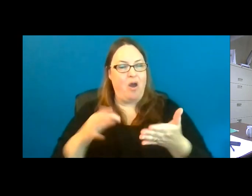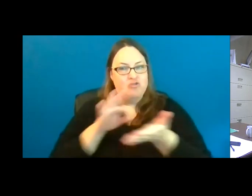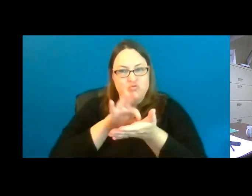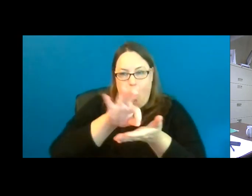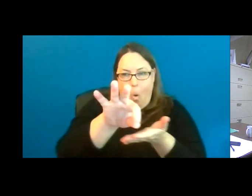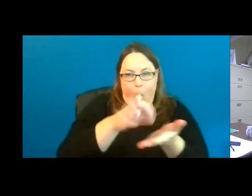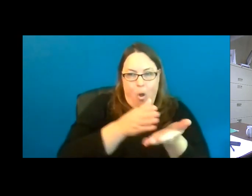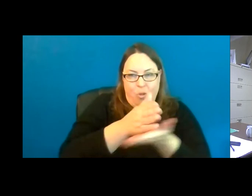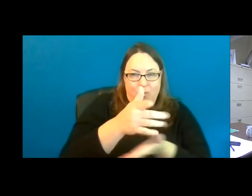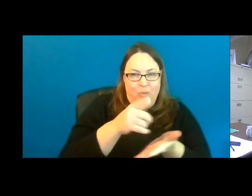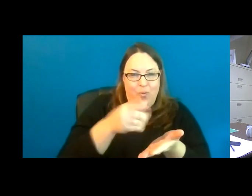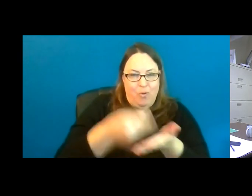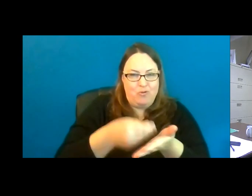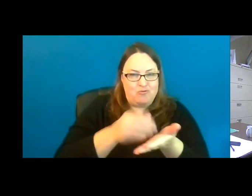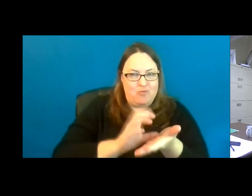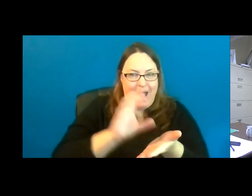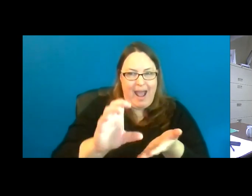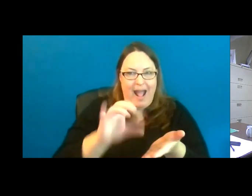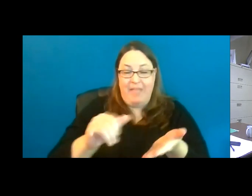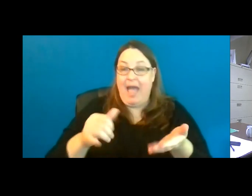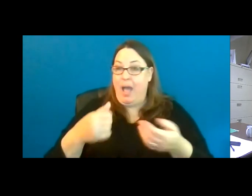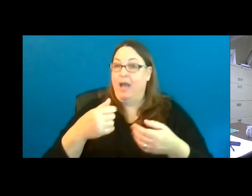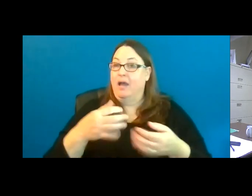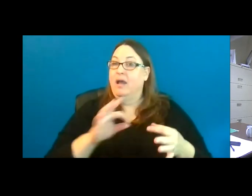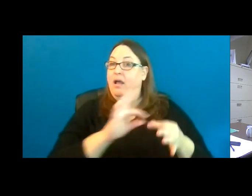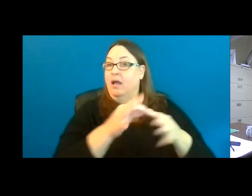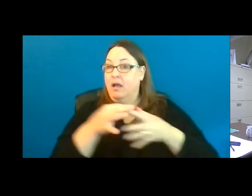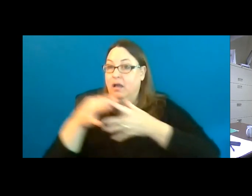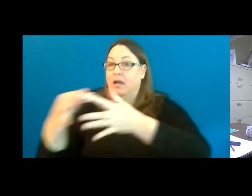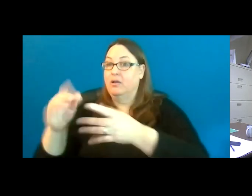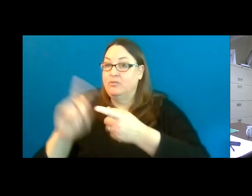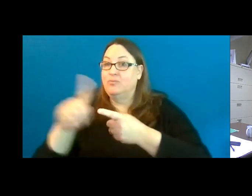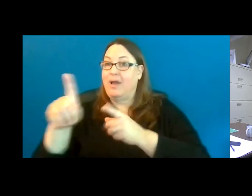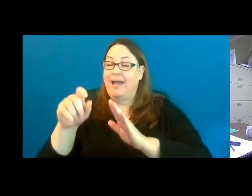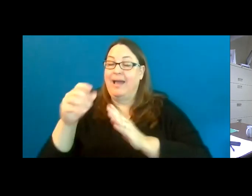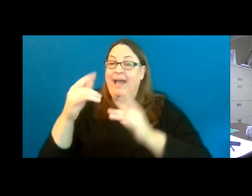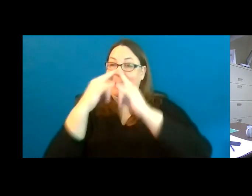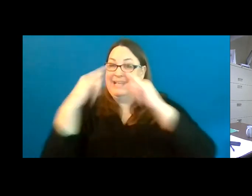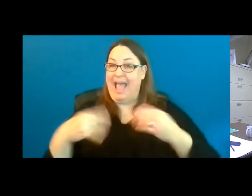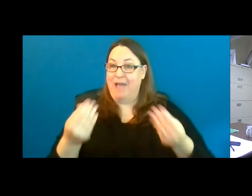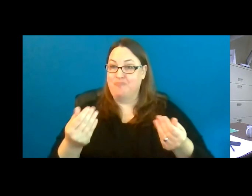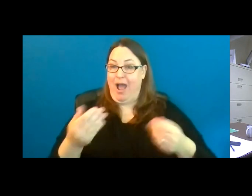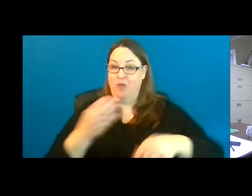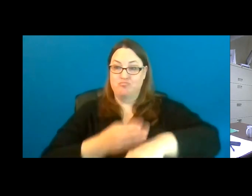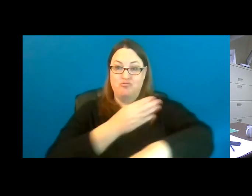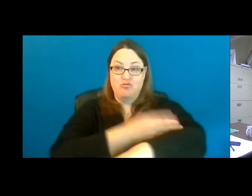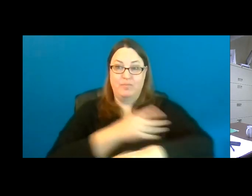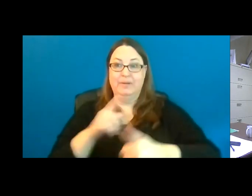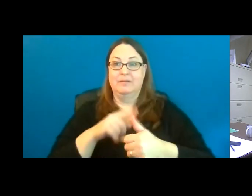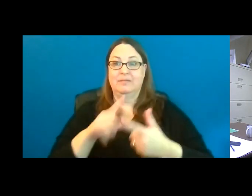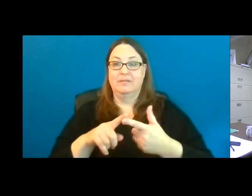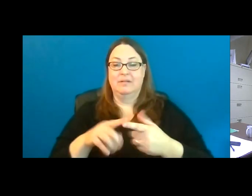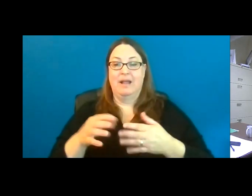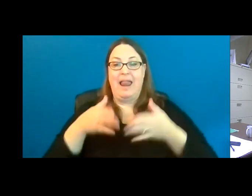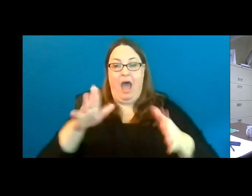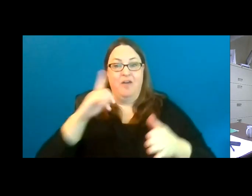This has allowed for campground improvements, it's included access to these recreation facilities,